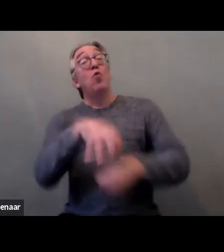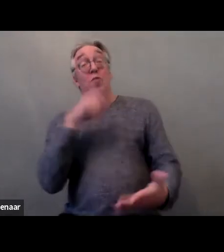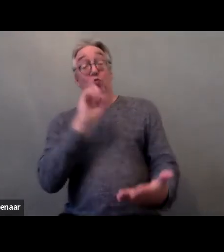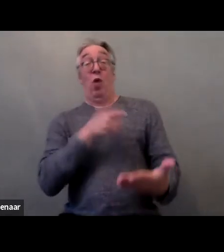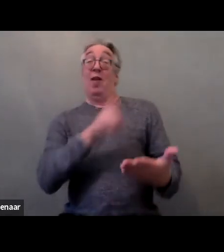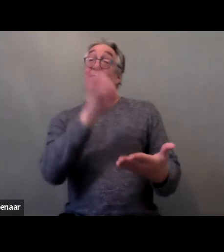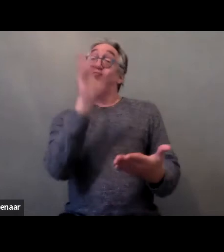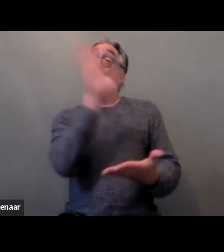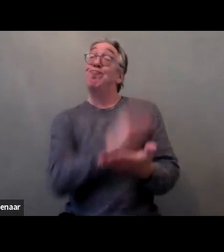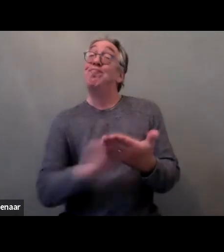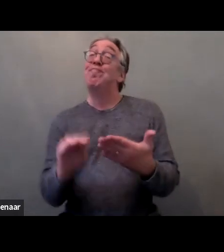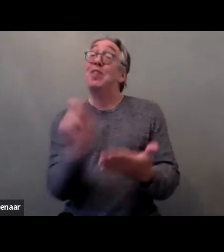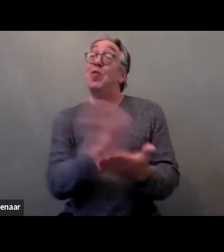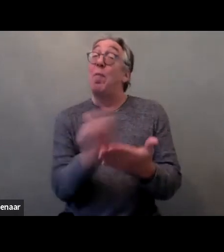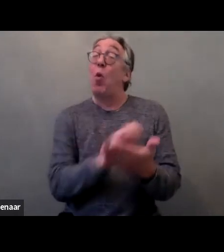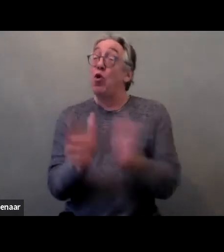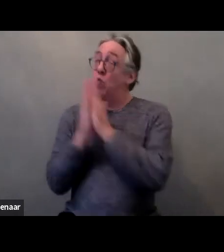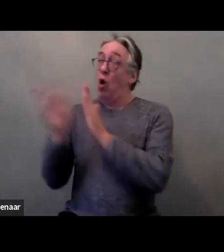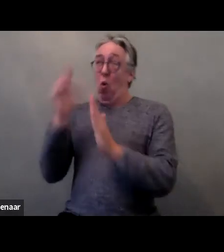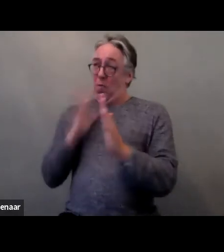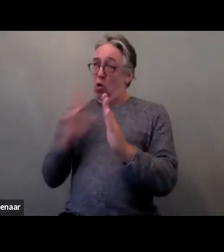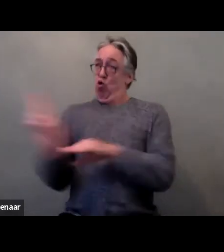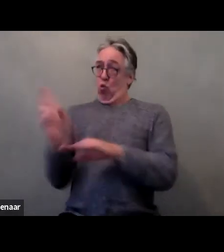Regarding the rights of women and girls with disabilities,